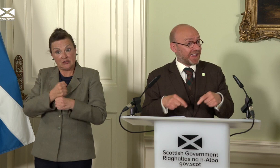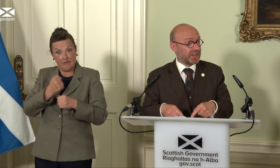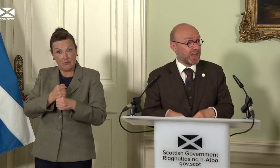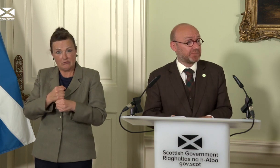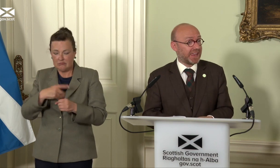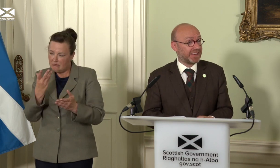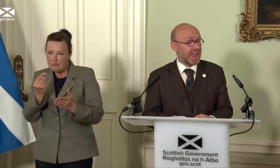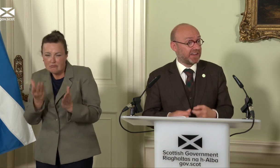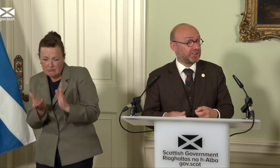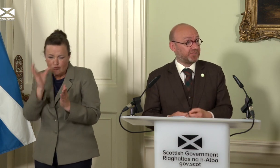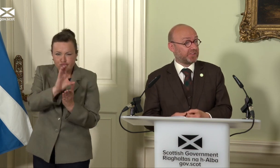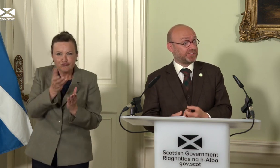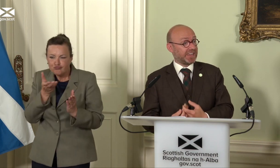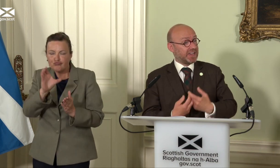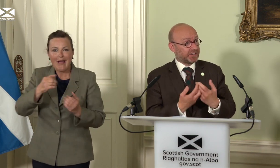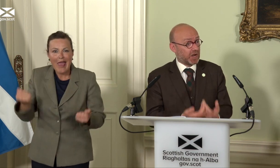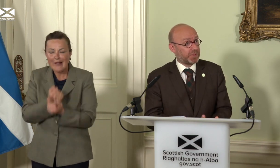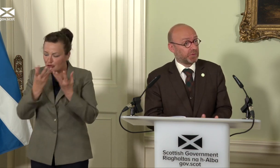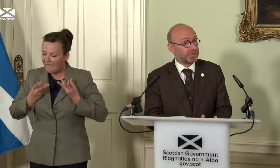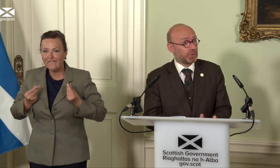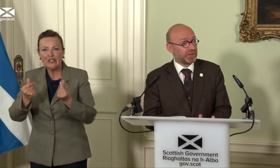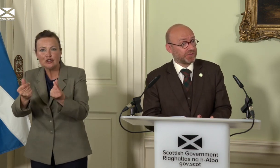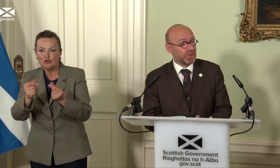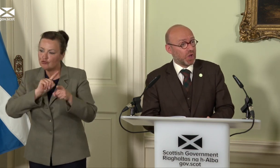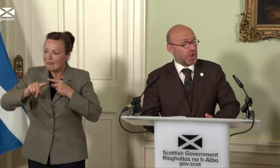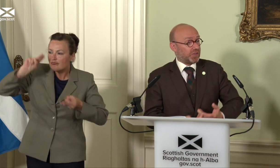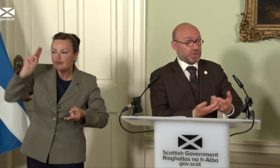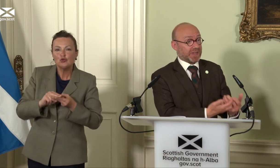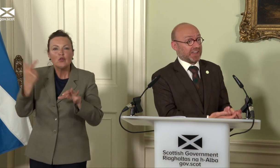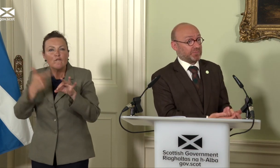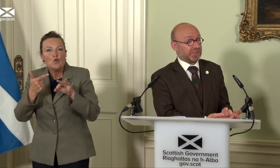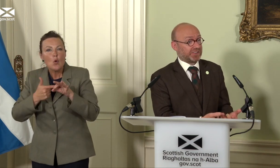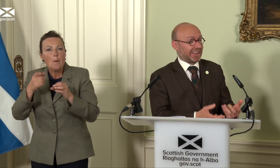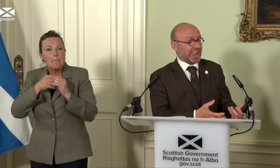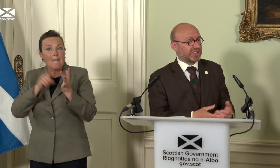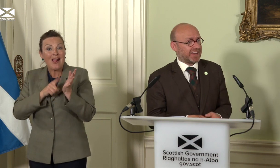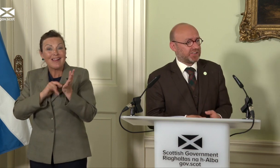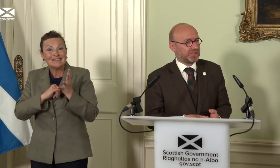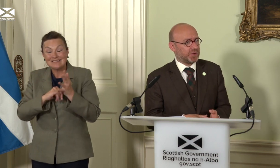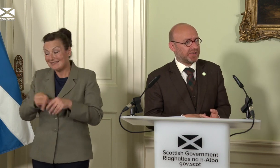investment into energy efficiency, to cut people’s fuel bills; the UK Government’s alleged energy security